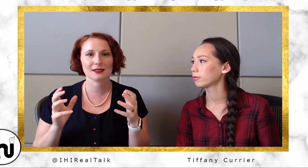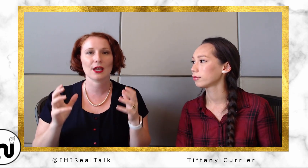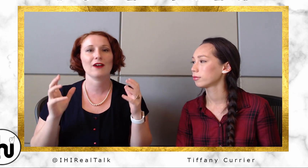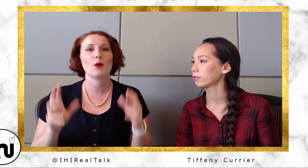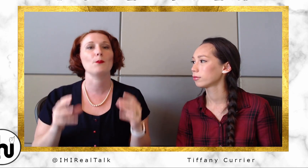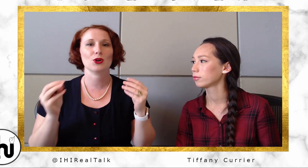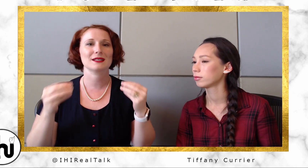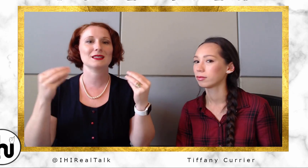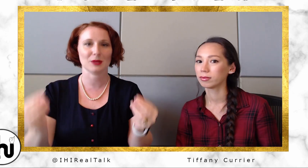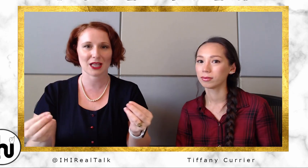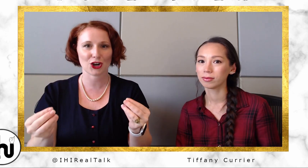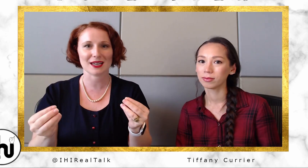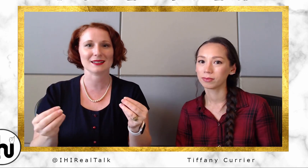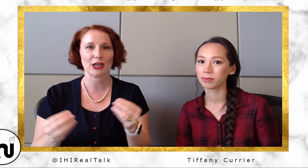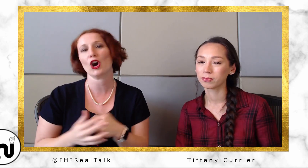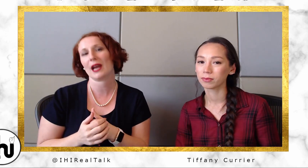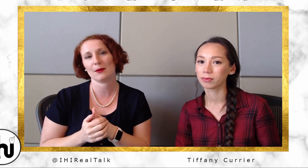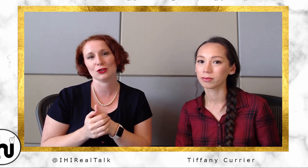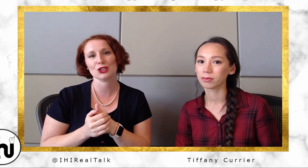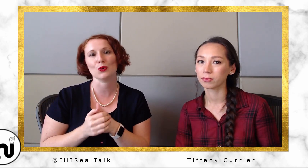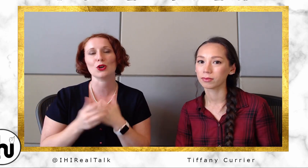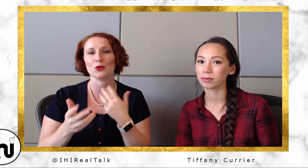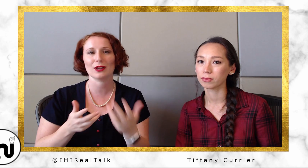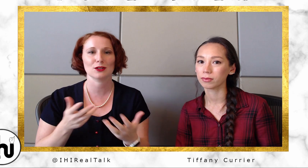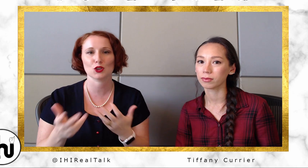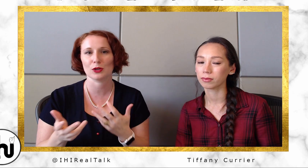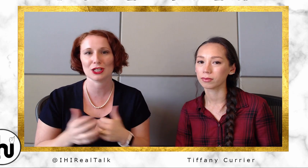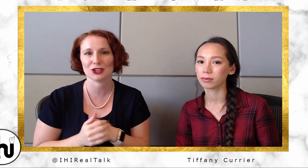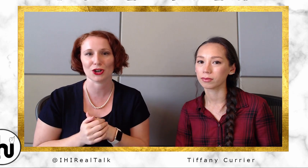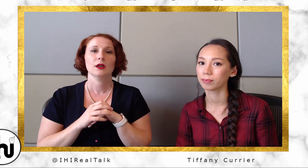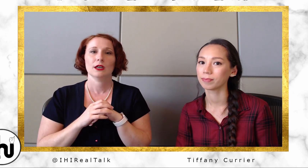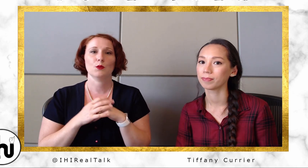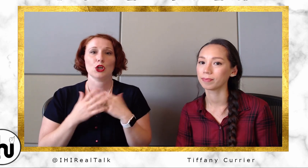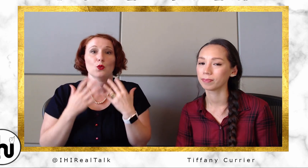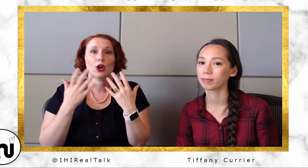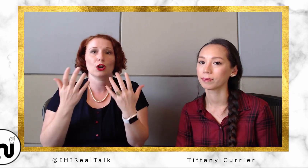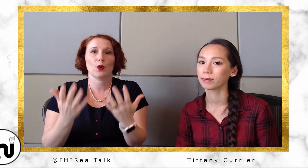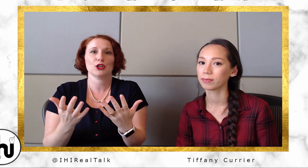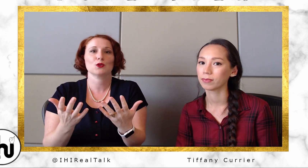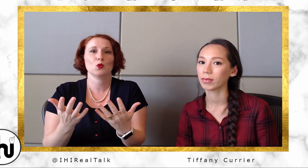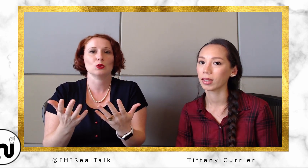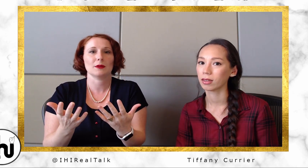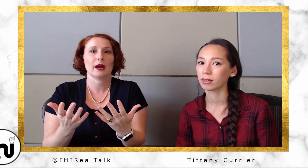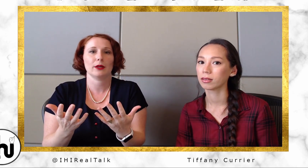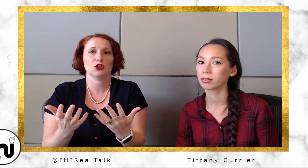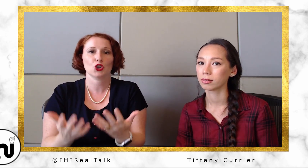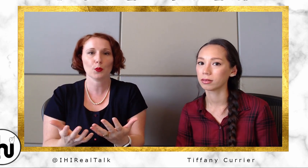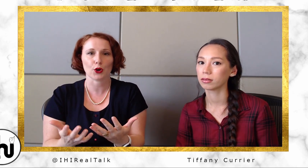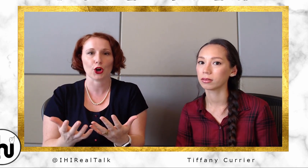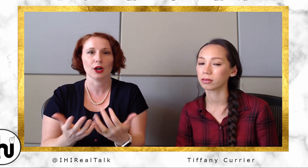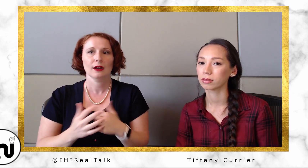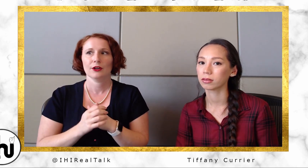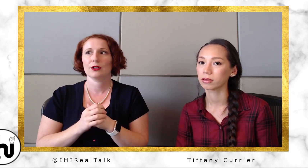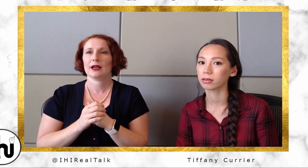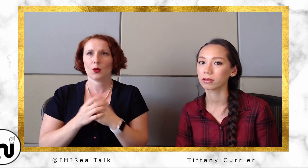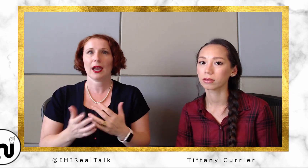have more similarities, they are able to communicate so much easier. And when you are going to school to become an interpreter, you're like, "Okay, I'm going